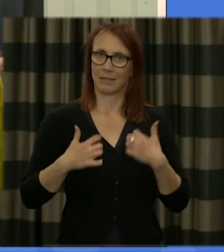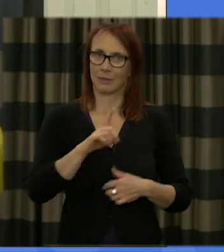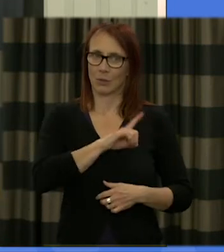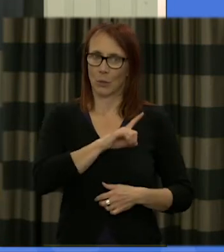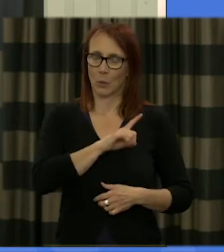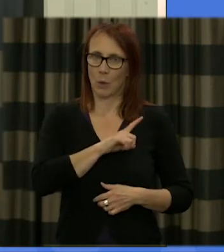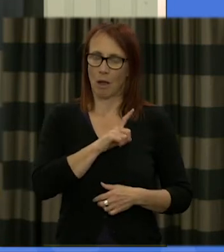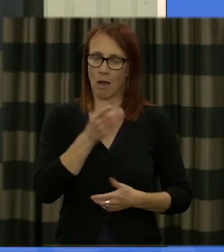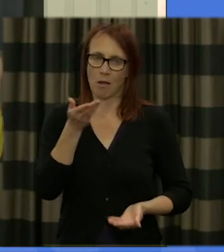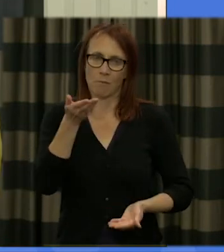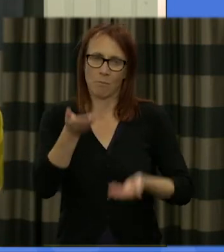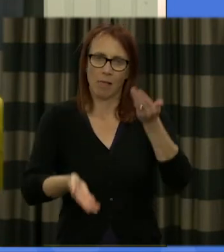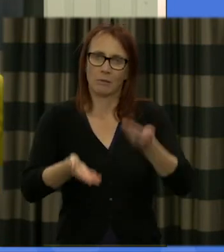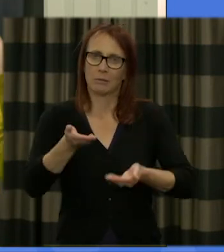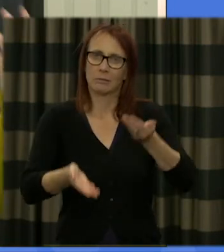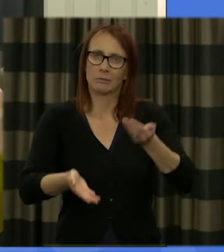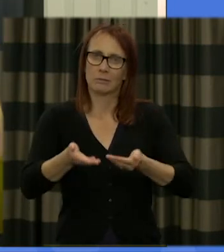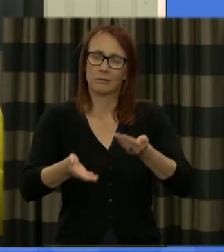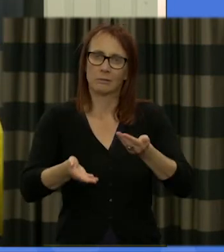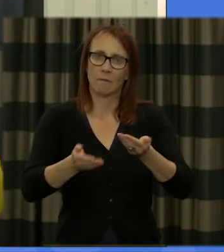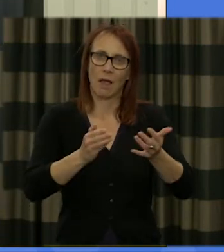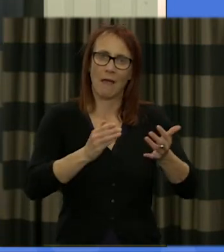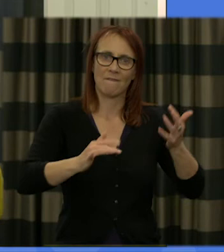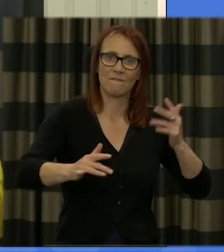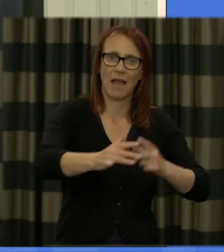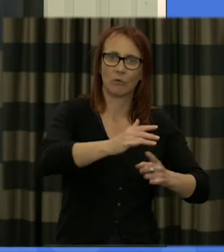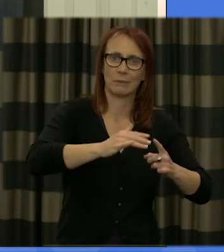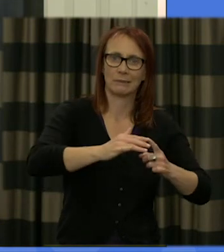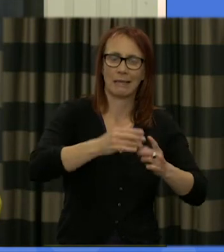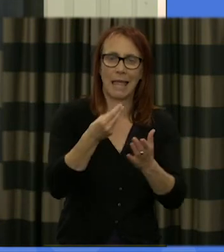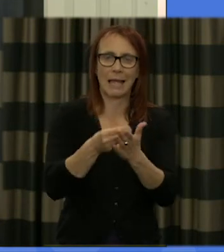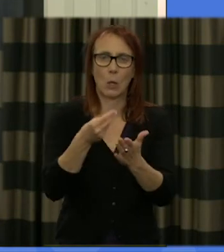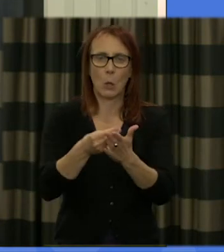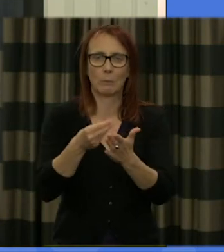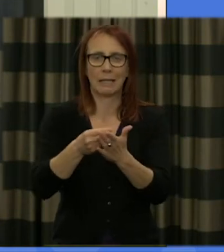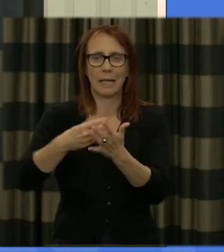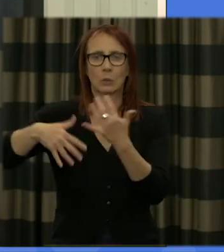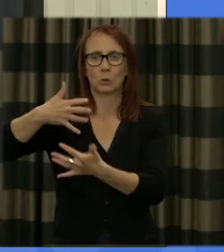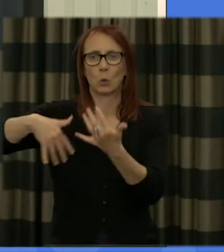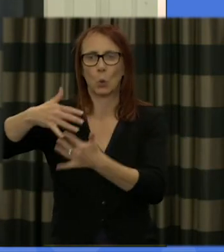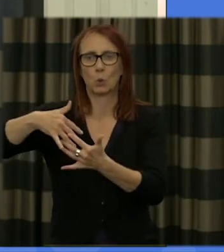balance of environment economy and social that I think will really allow us